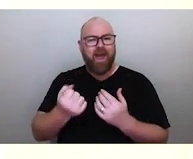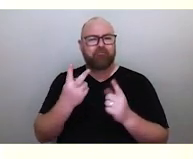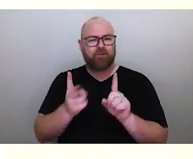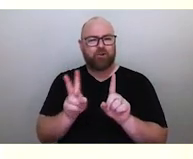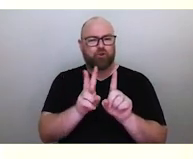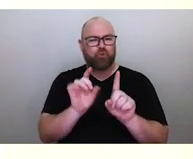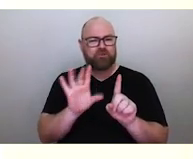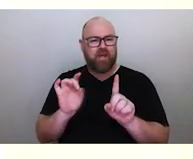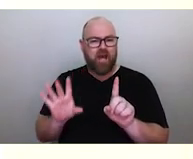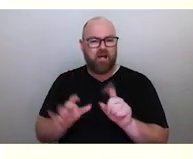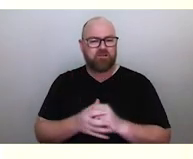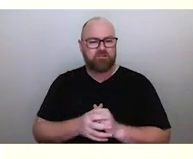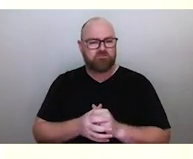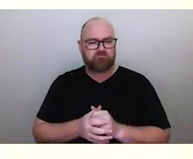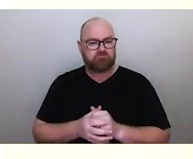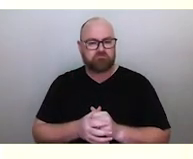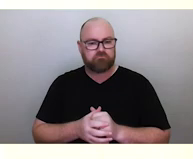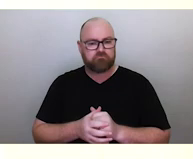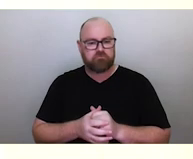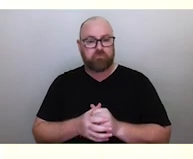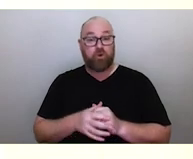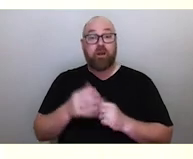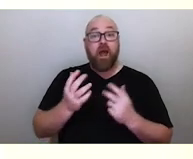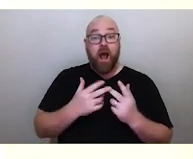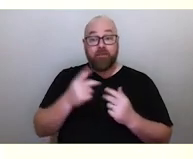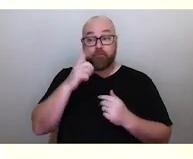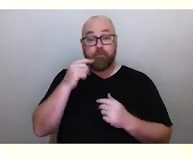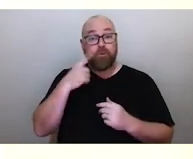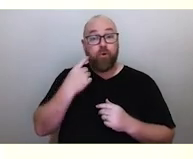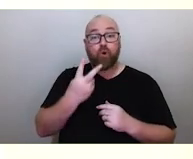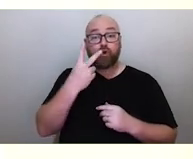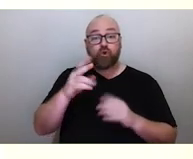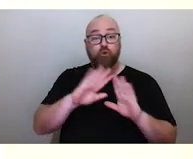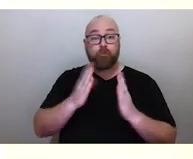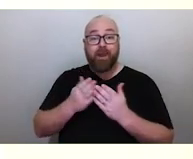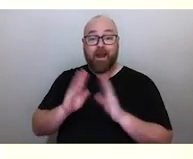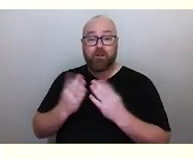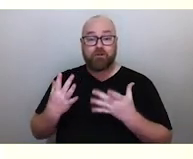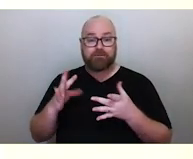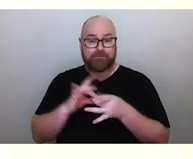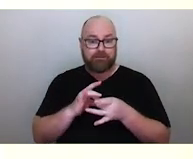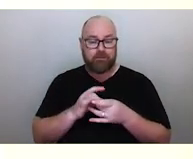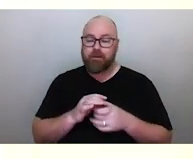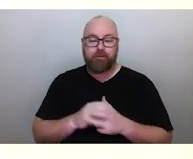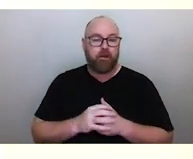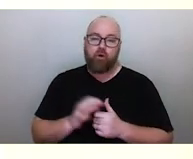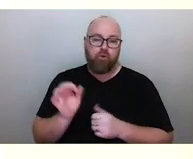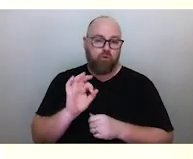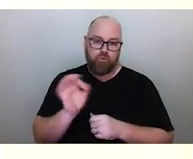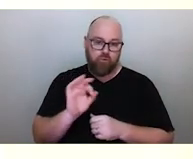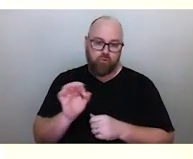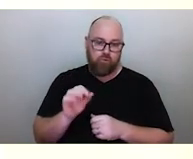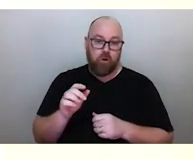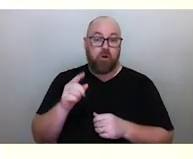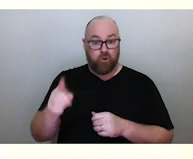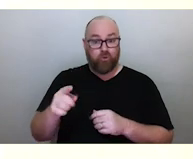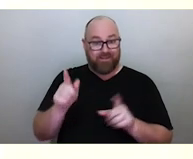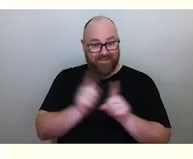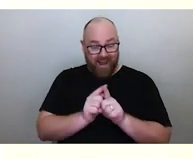And some early anthropologists and astronomers thought it was two other planets coming together, but they're not. If you have the eyes of an astronomer like the Elders do,